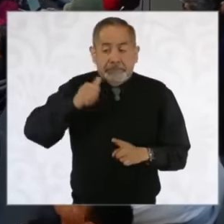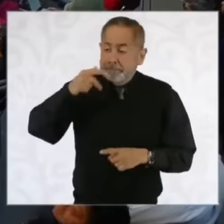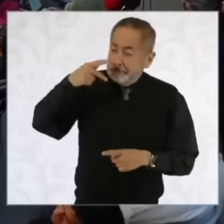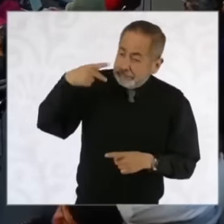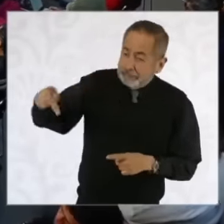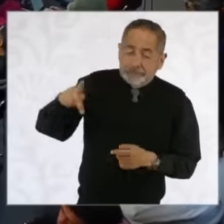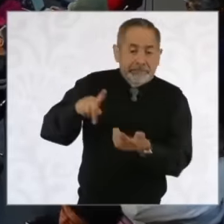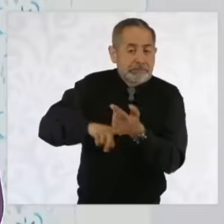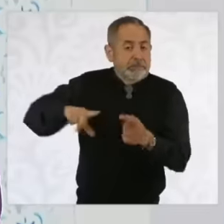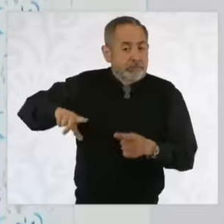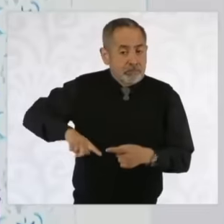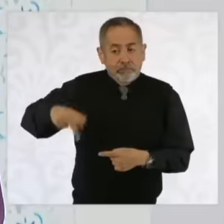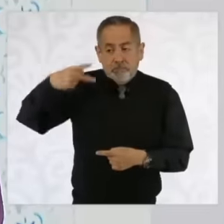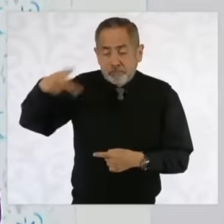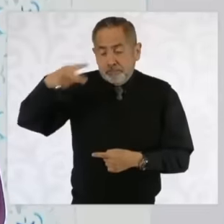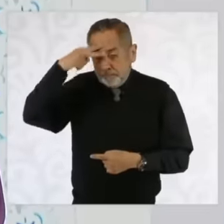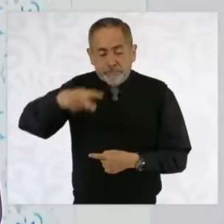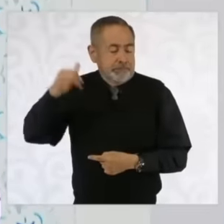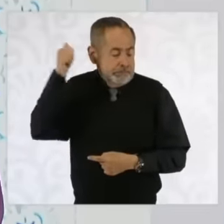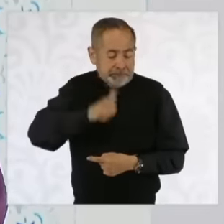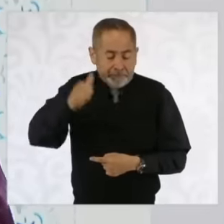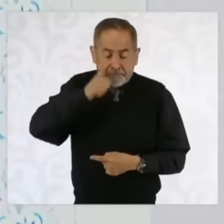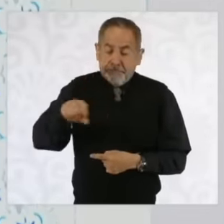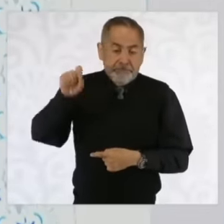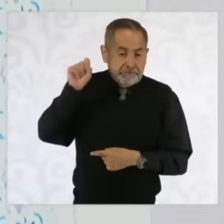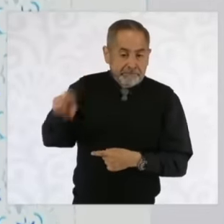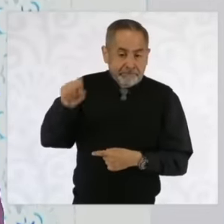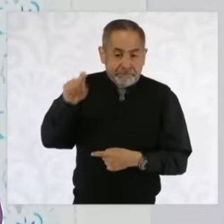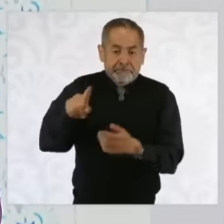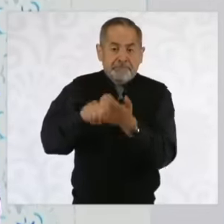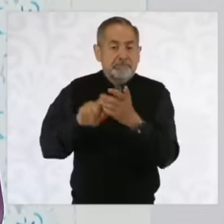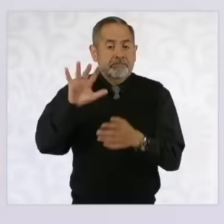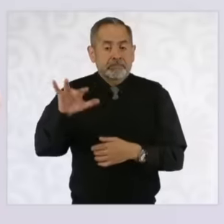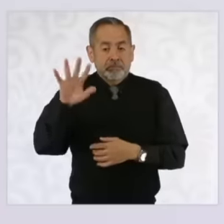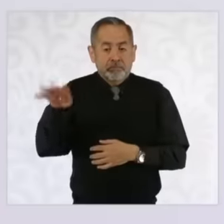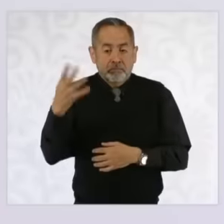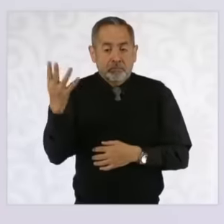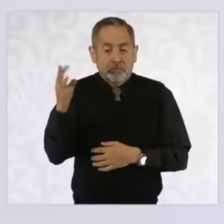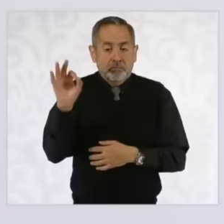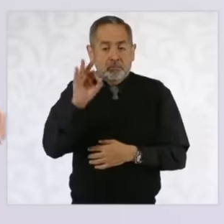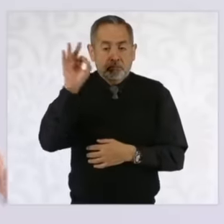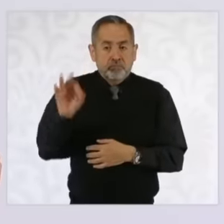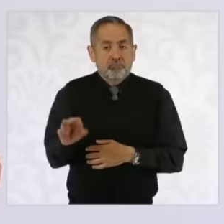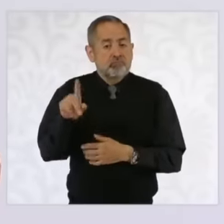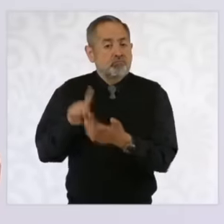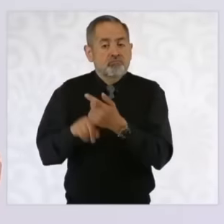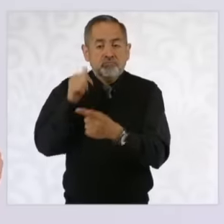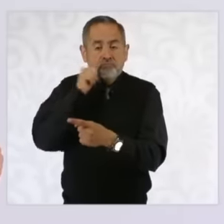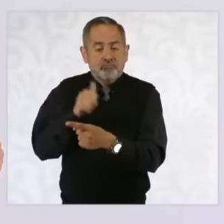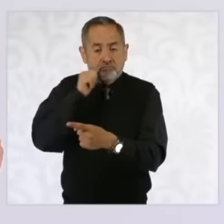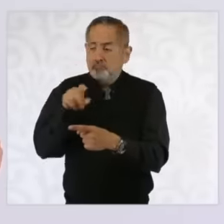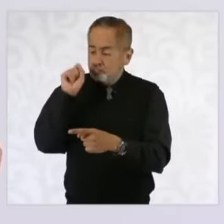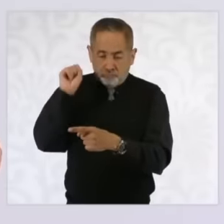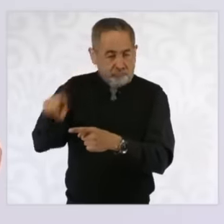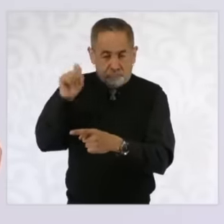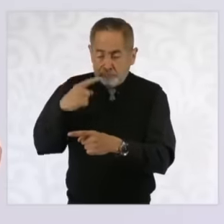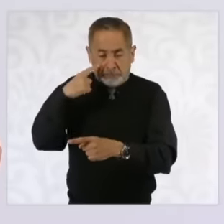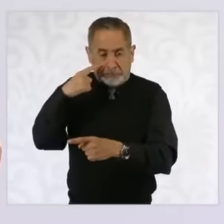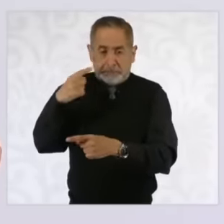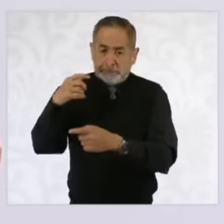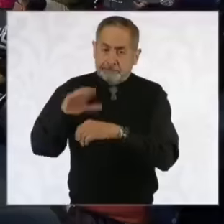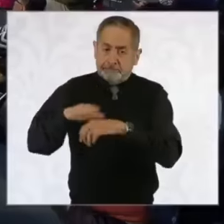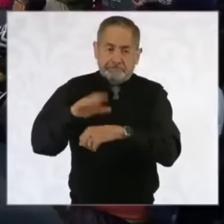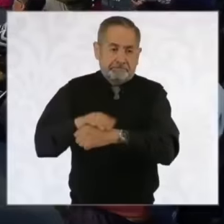of Mexico, is going to guarantee that it has 54 at least of the electricity generation